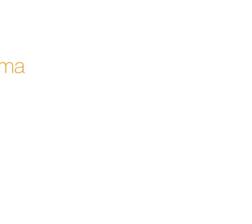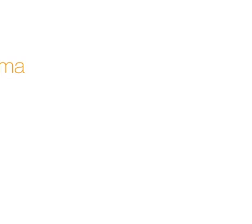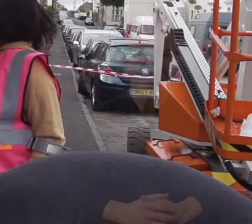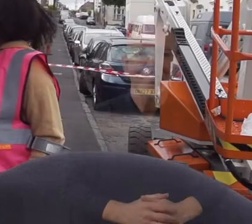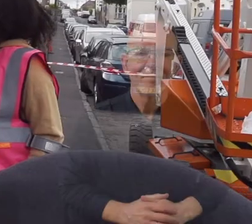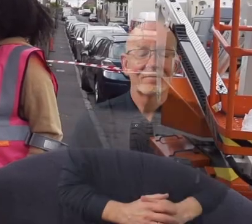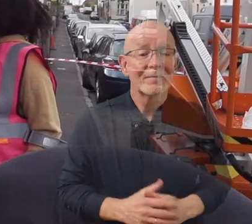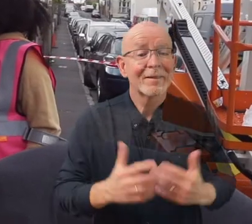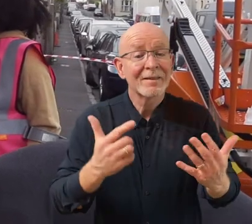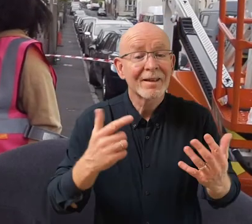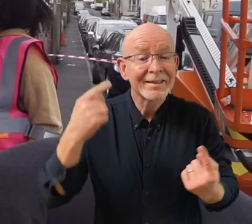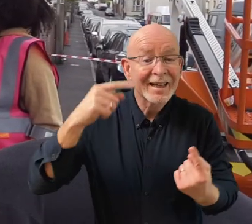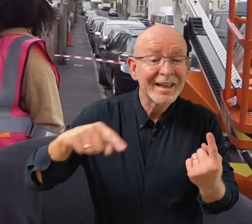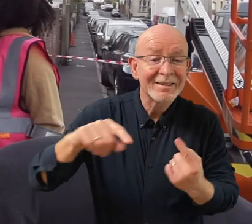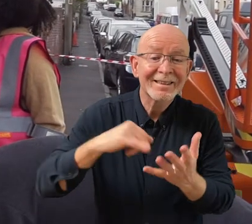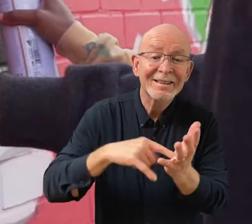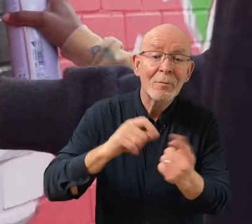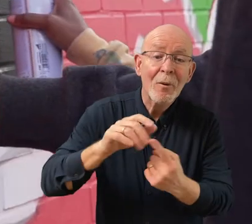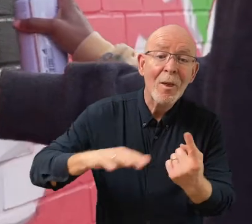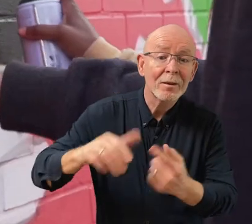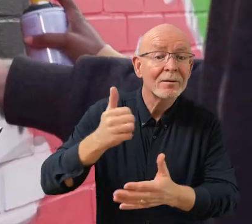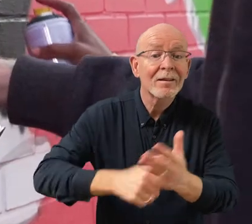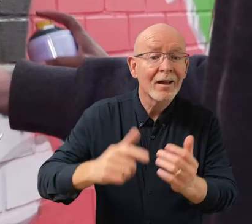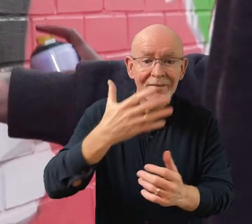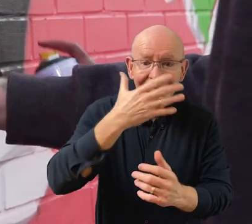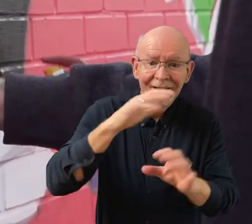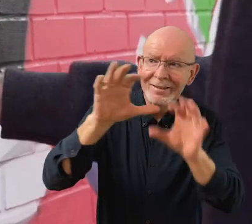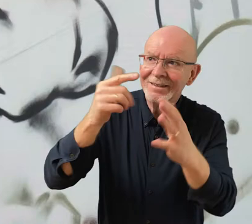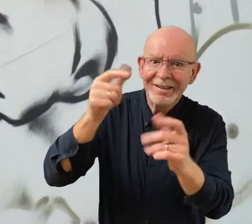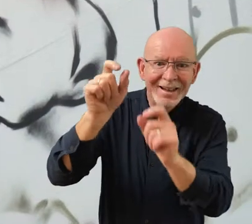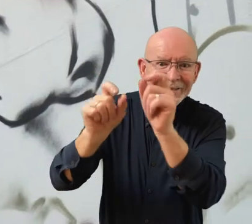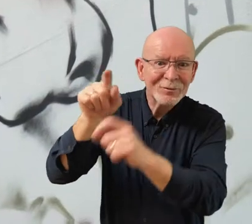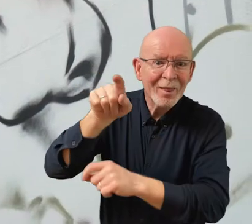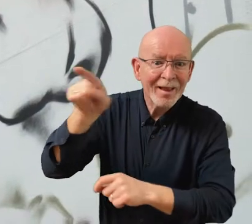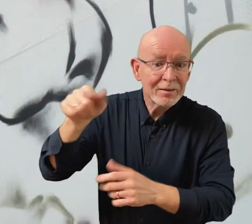[Michele] The Seven Saints of St Paul's project, it began with portraits of seven individuals